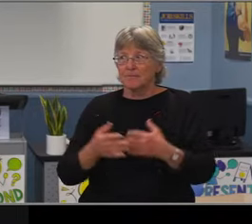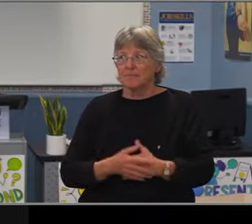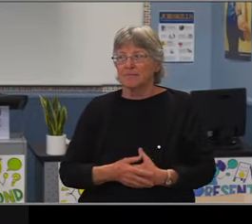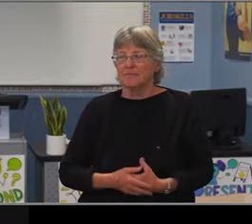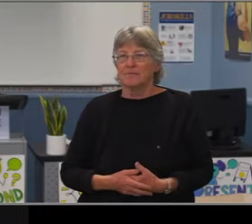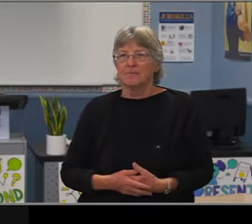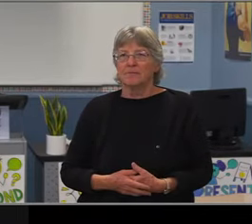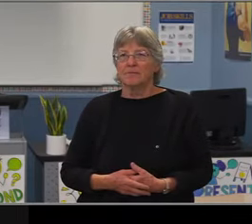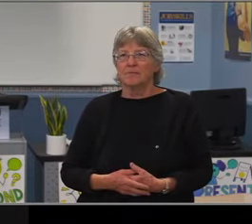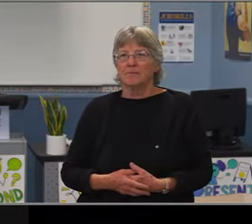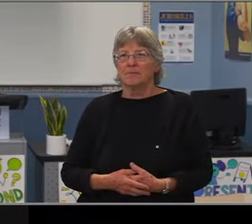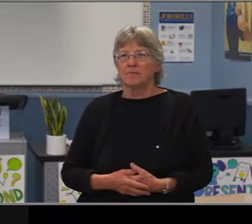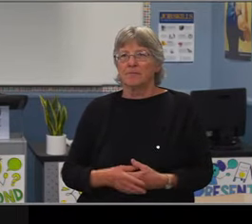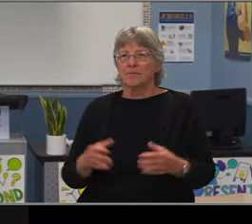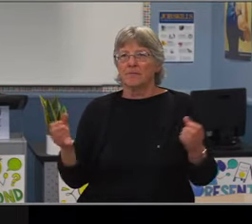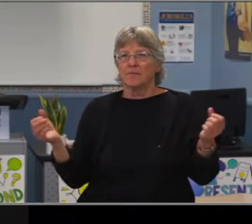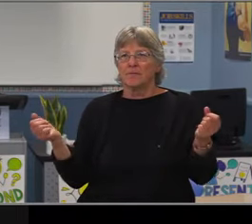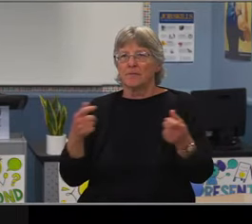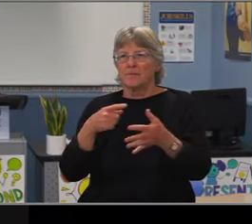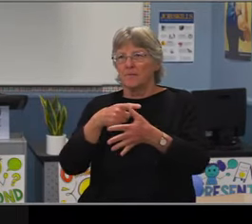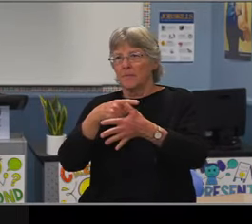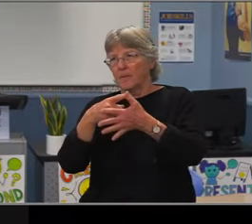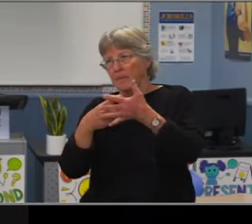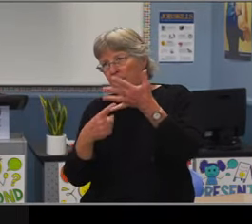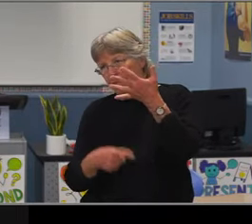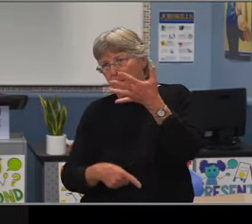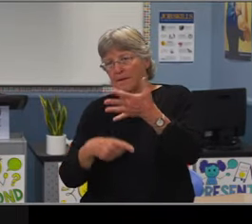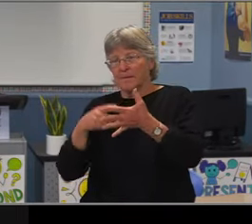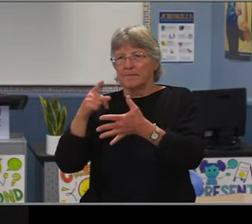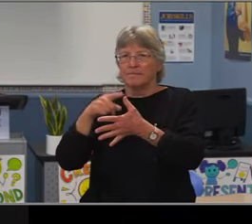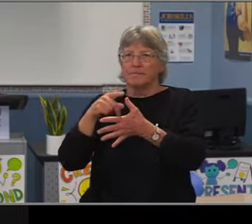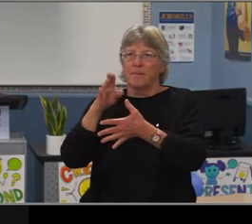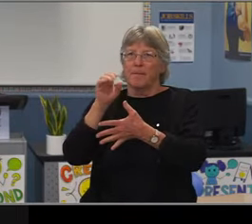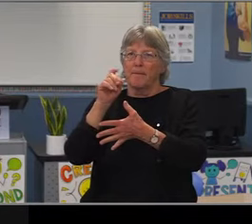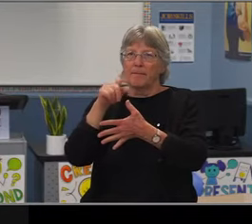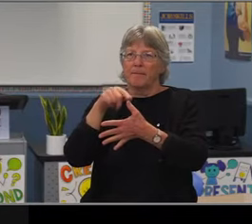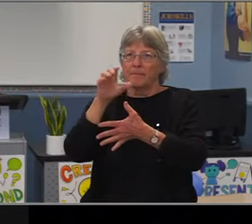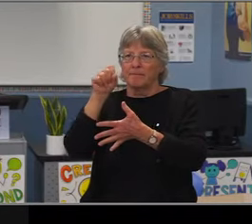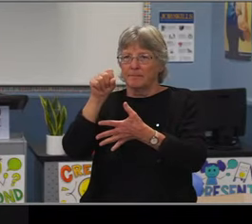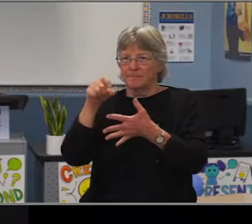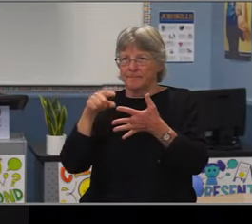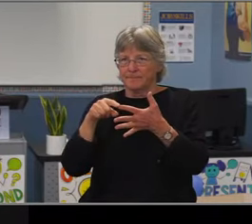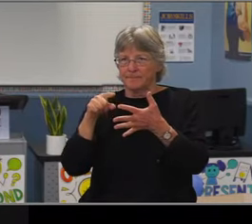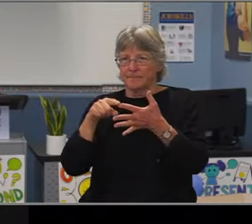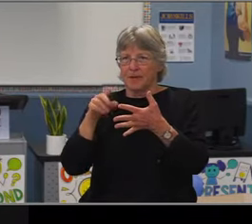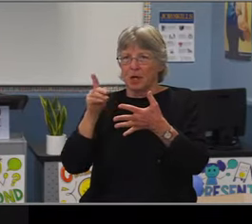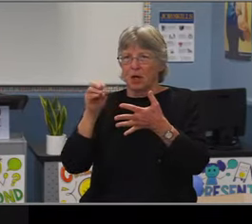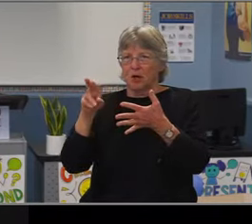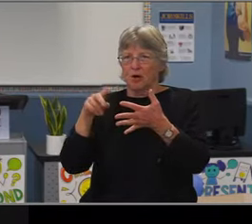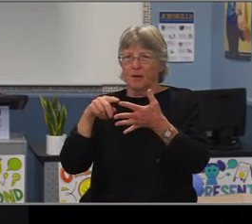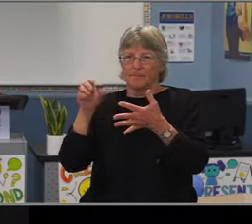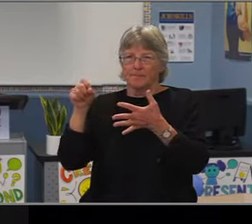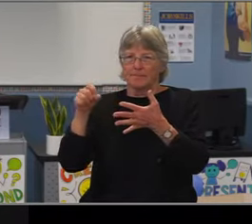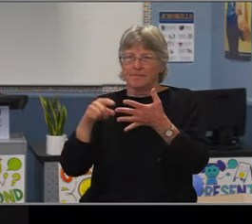Opposed abstentions passes five zero. Purchasing and contracts report?